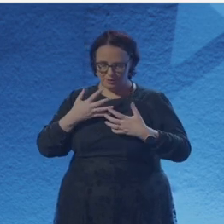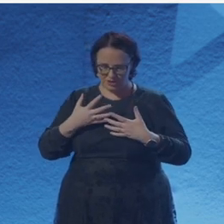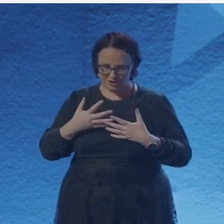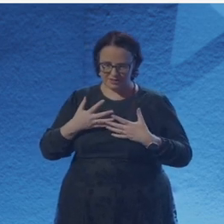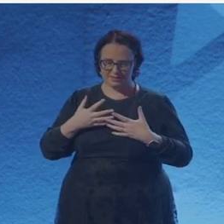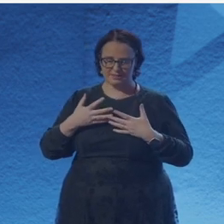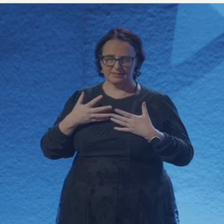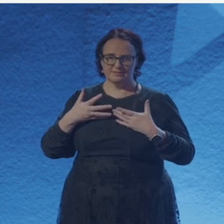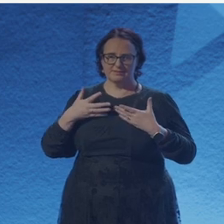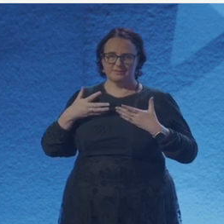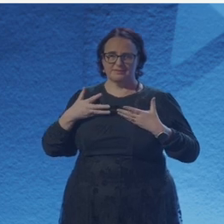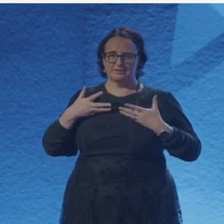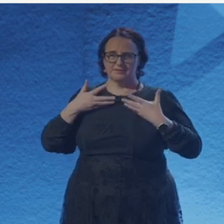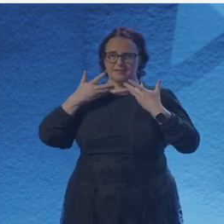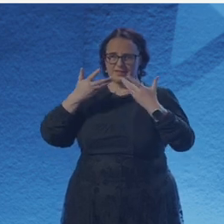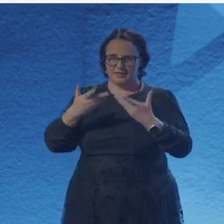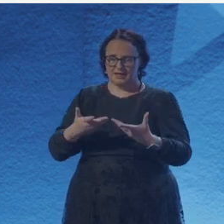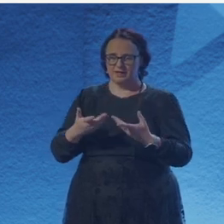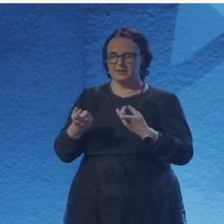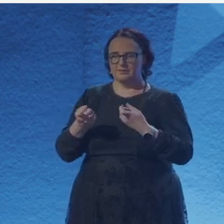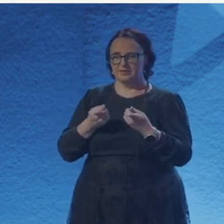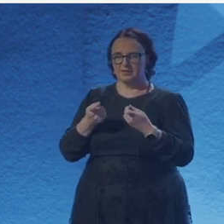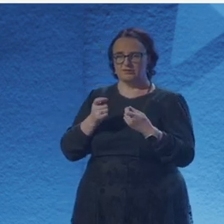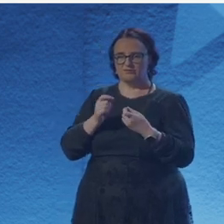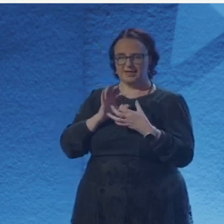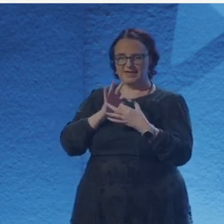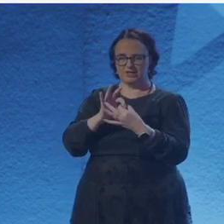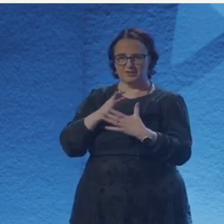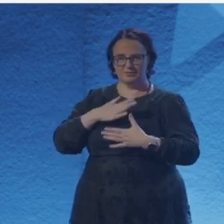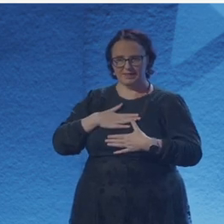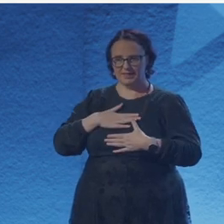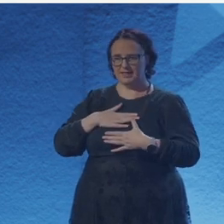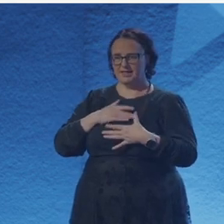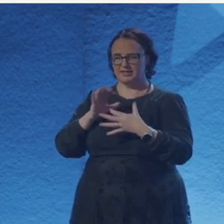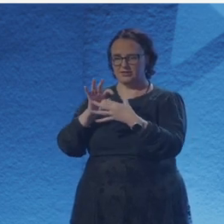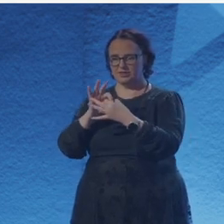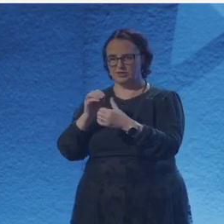it was- it was a bit of because of my aunt as well. She's a poet and one of my best friends he’s a poet as well.